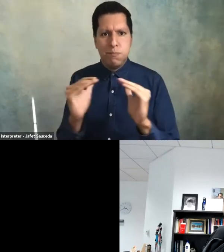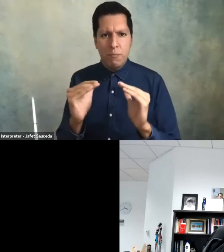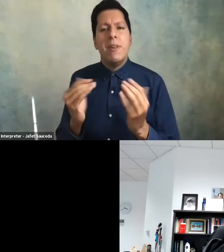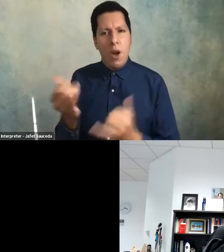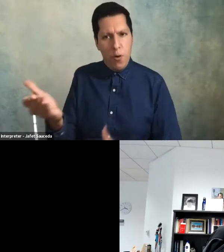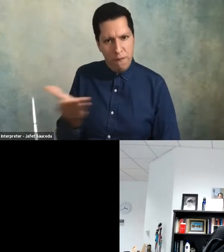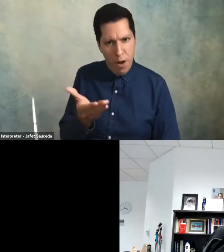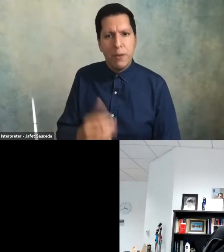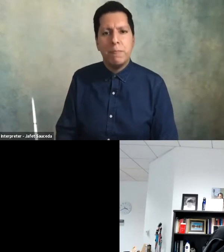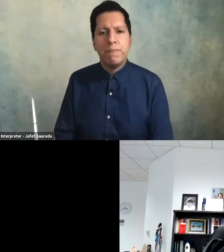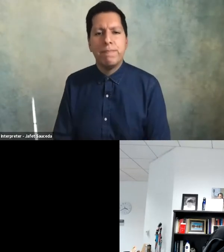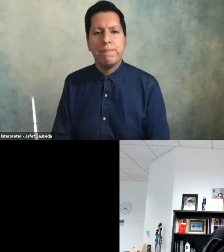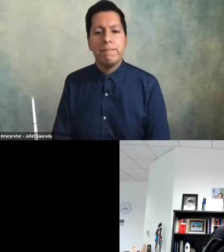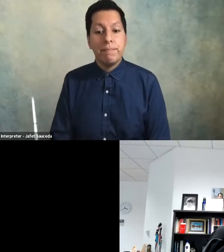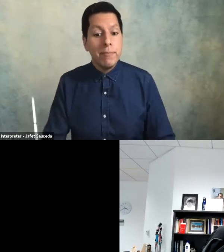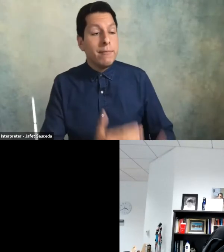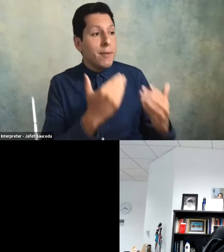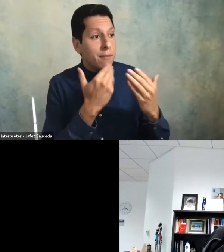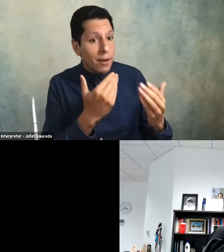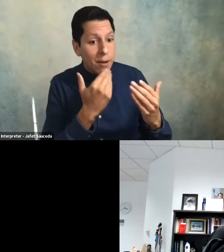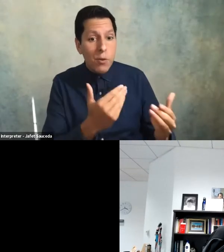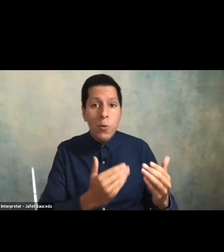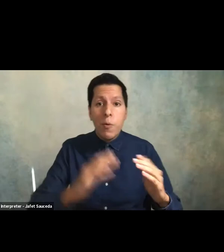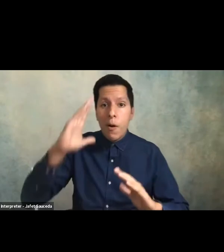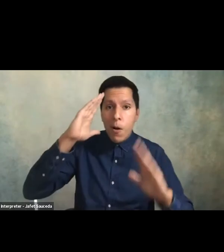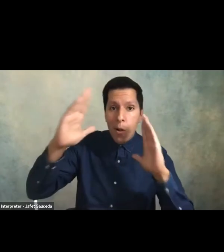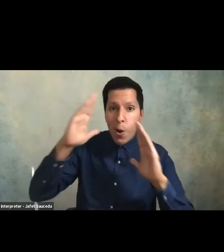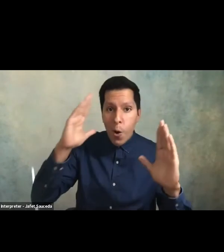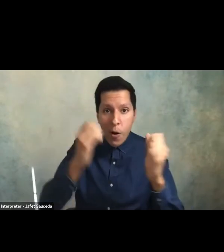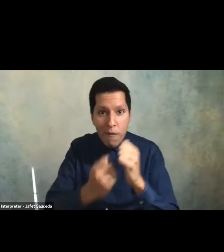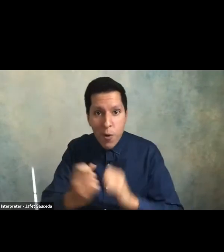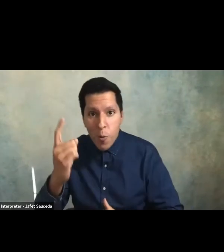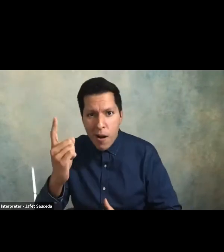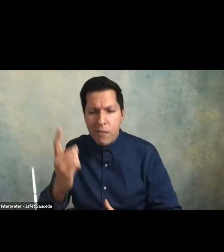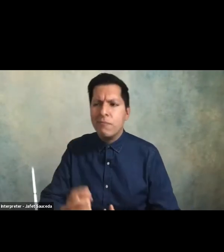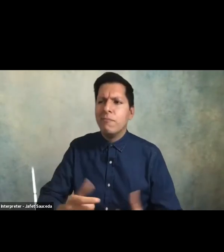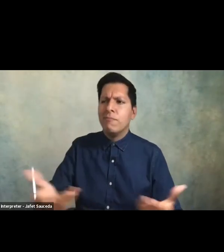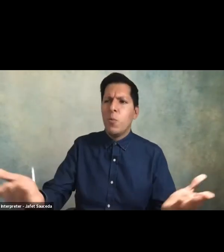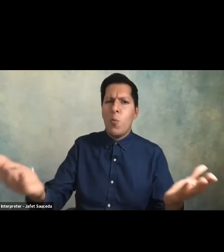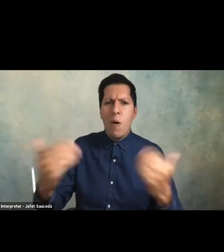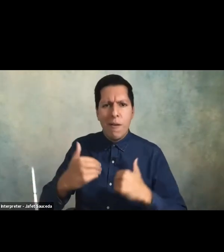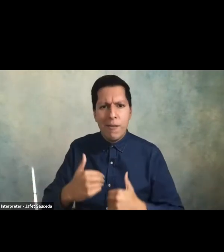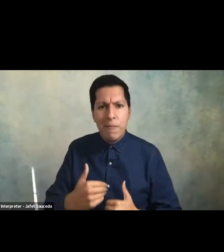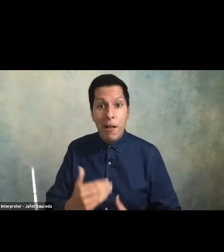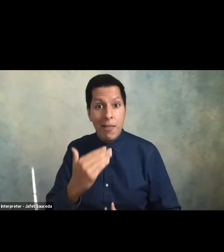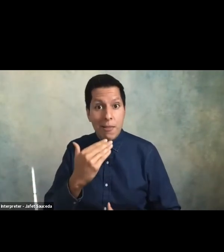thank you very much melanie and hello everybody welcome thank you for coming to the first event